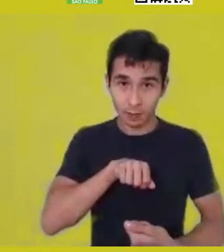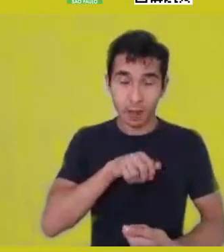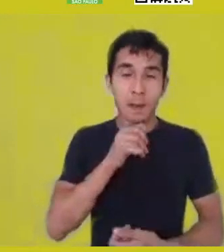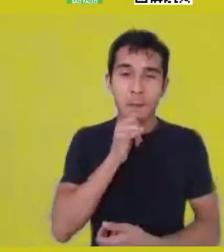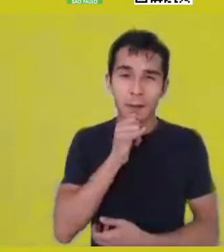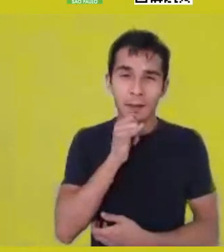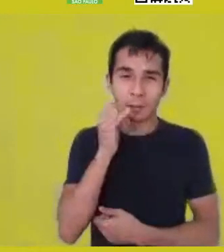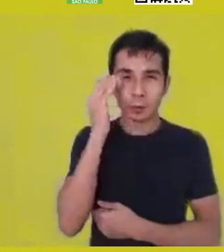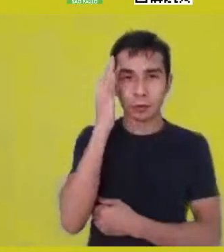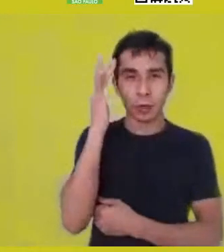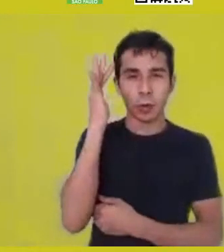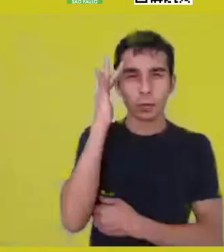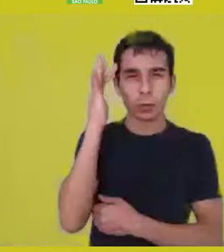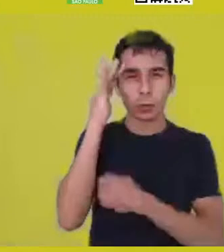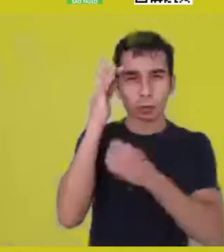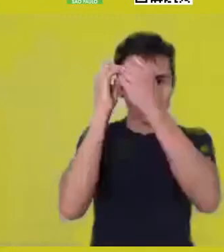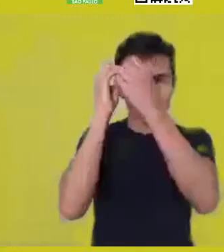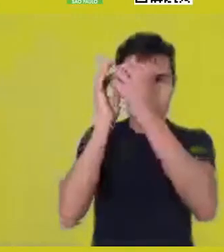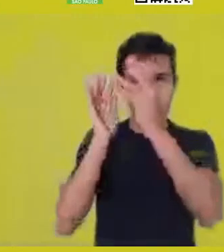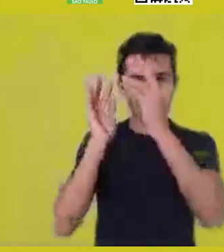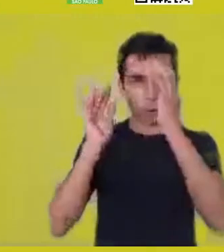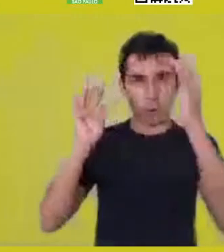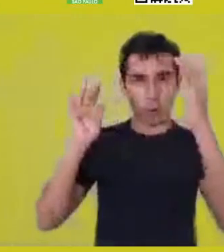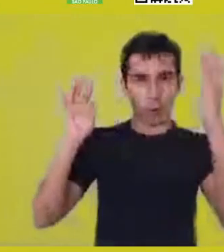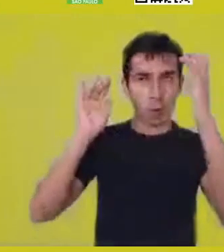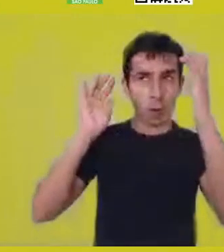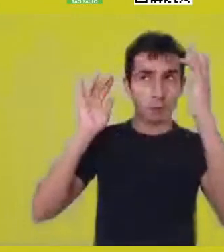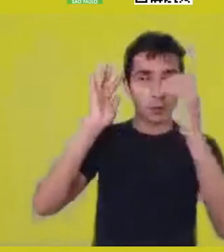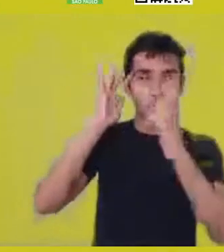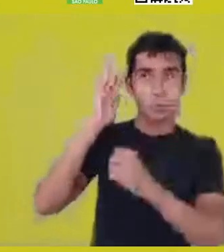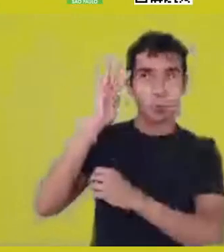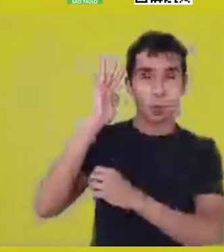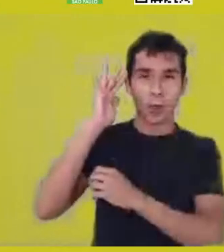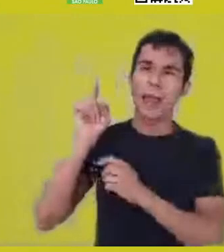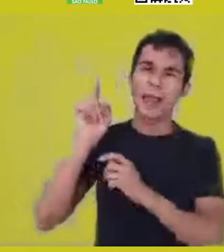And that’s a long conversation about dreams